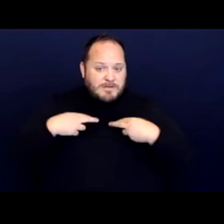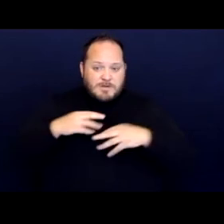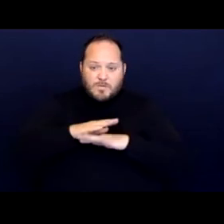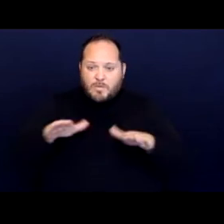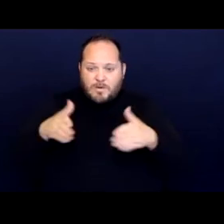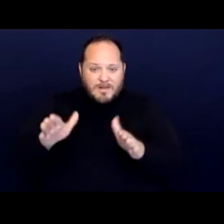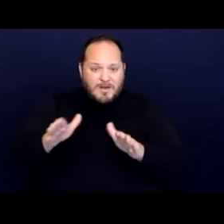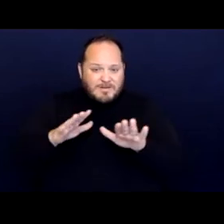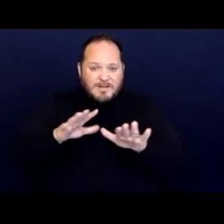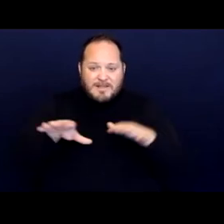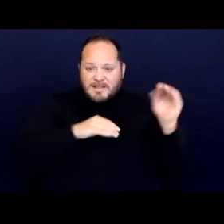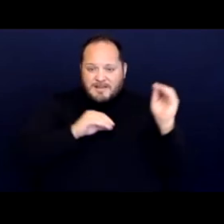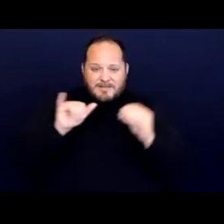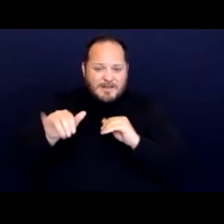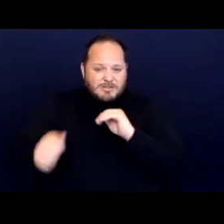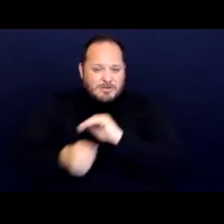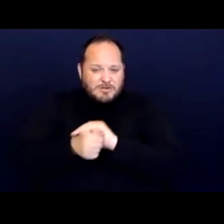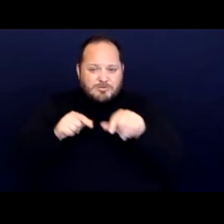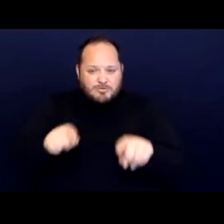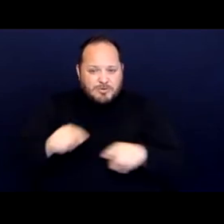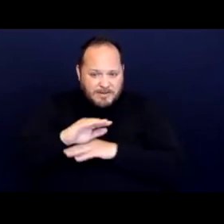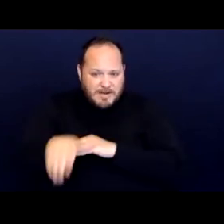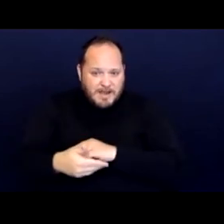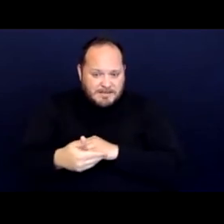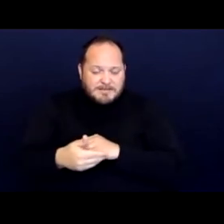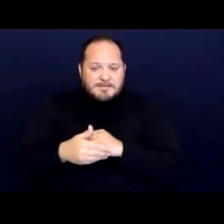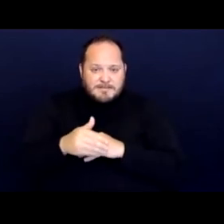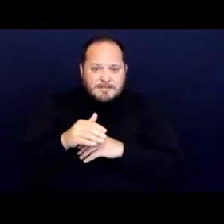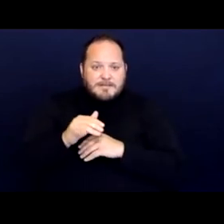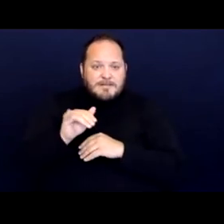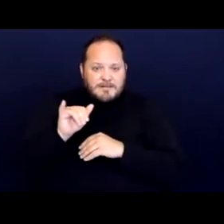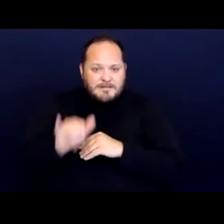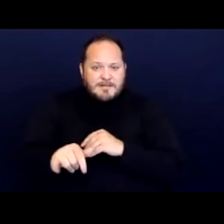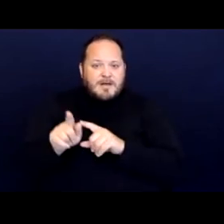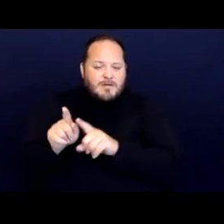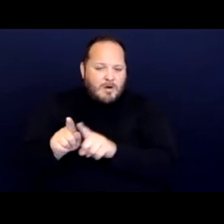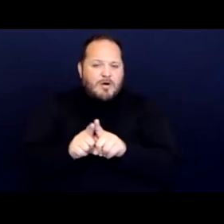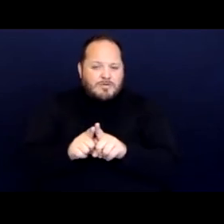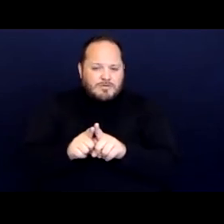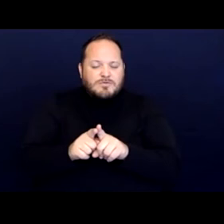at night, and that had also a difficult and disproportionate effect on people